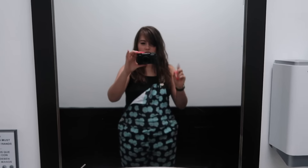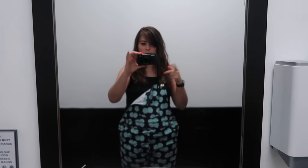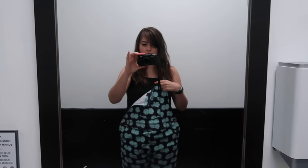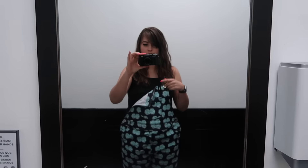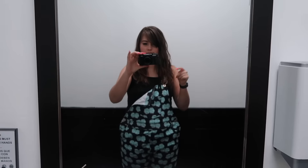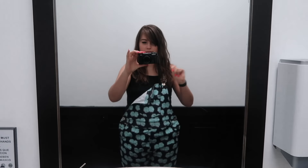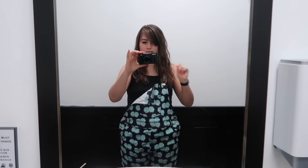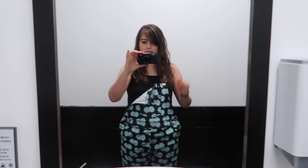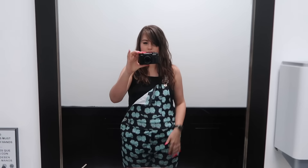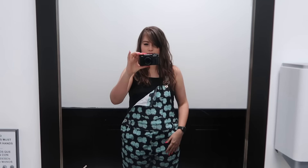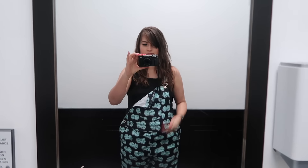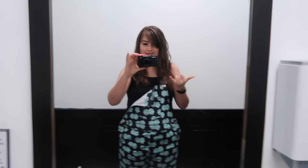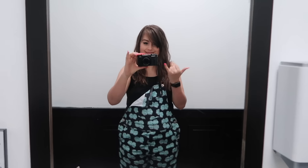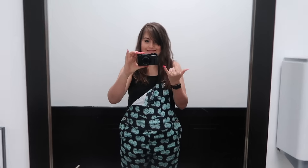Okay. Pee. NOW!